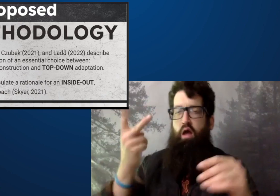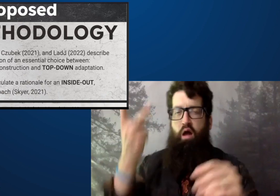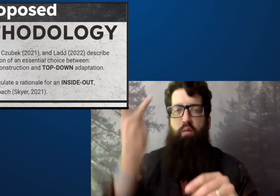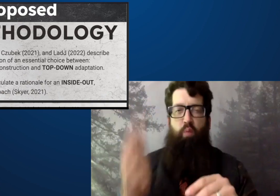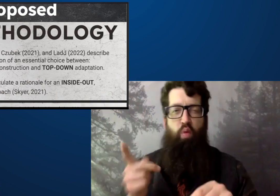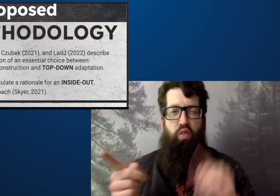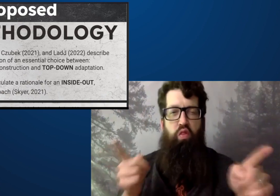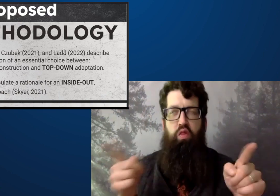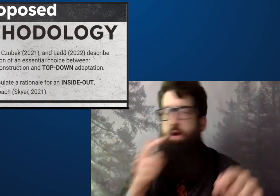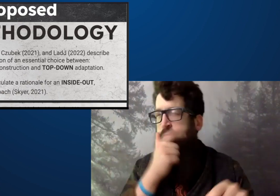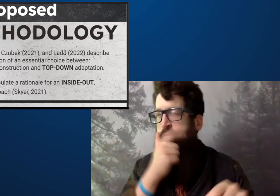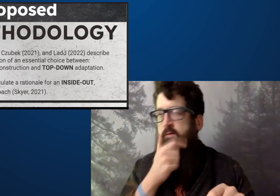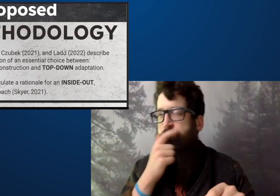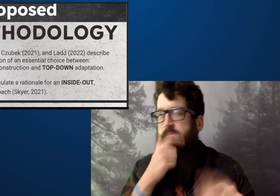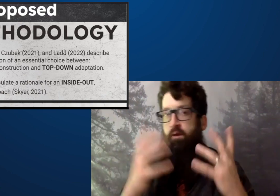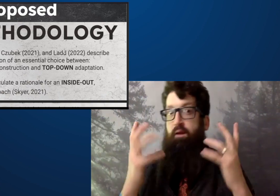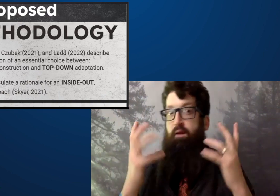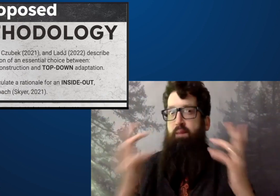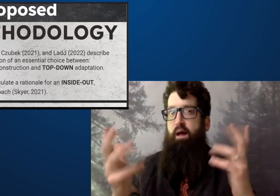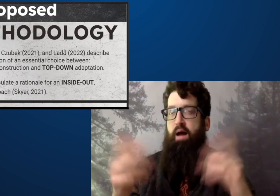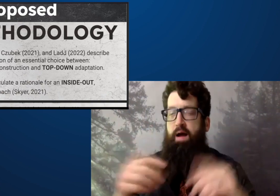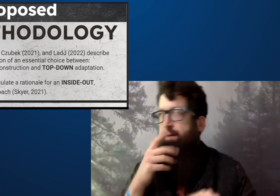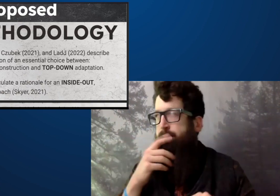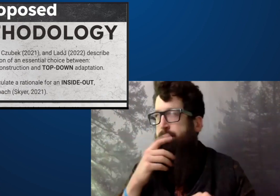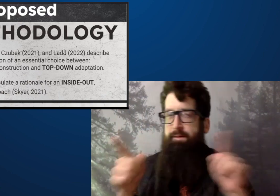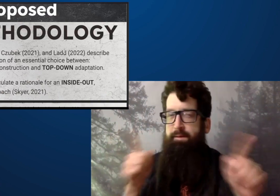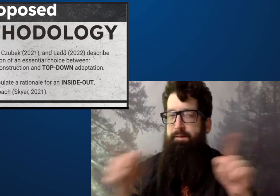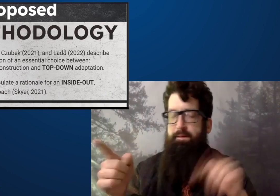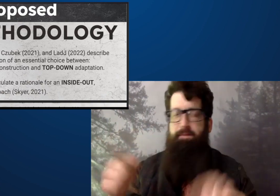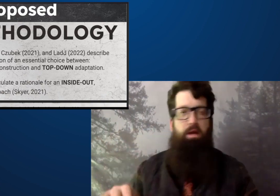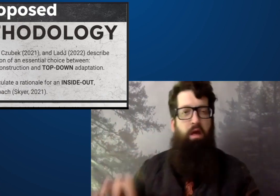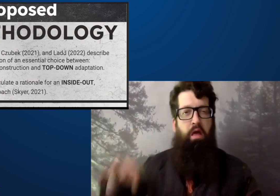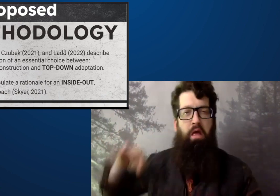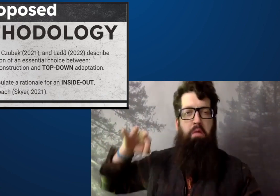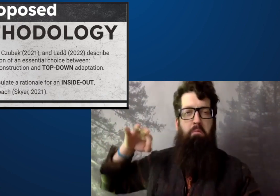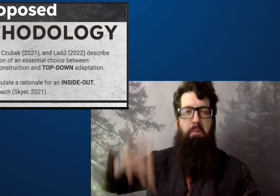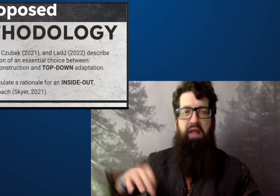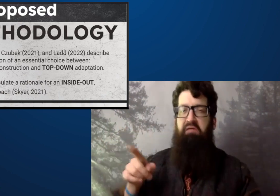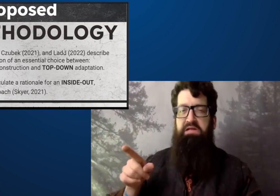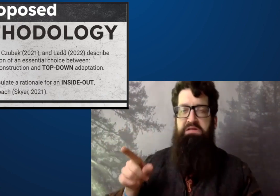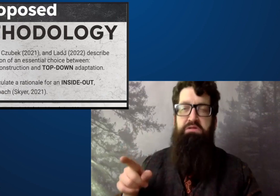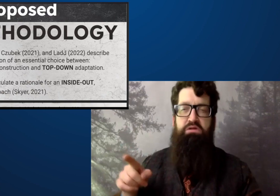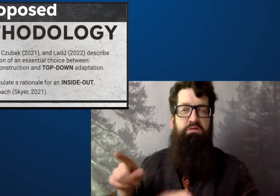Throughout my research, I think there was both that I considered.